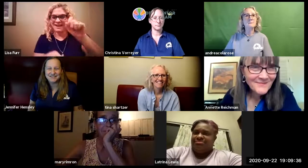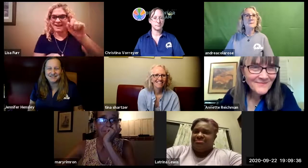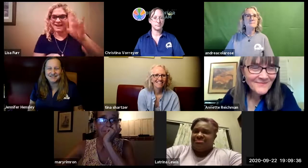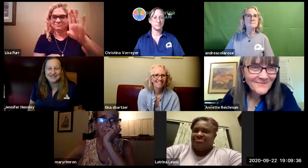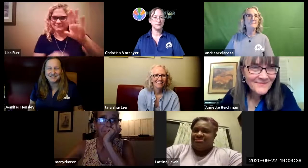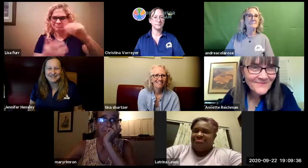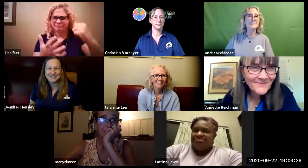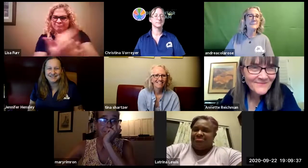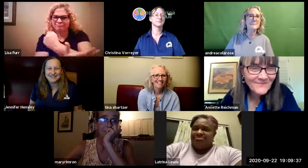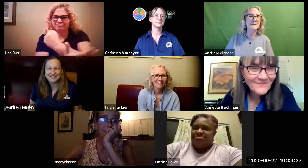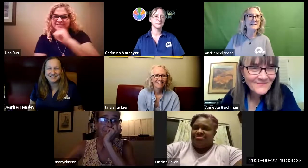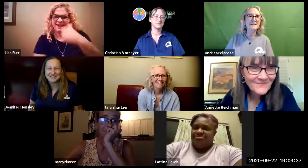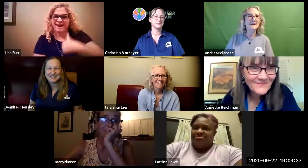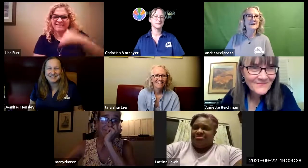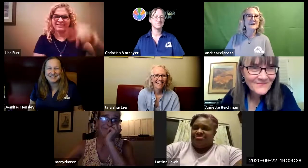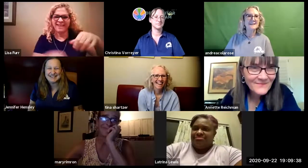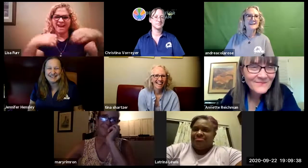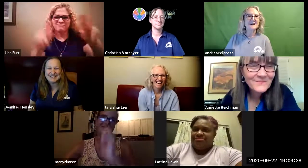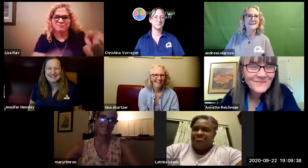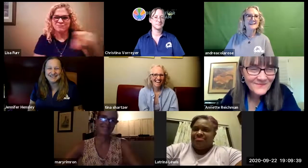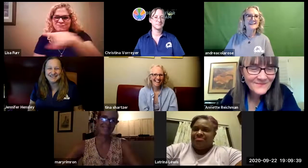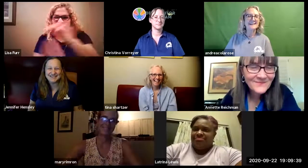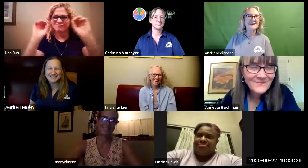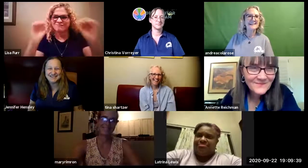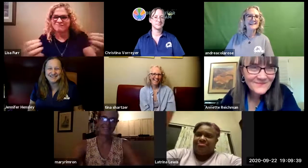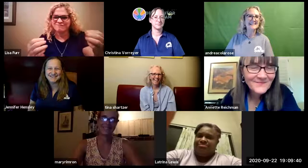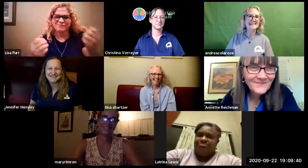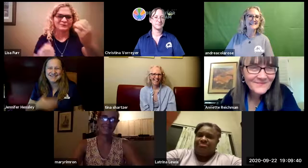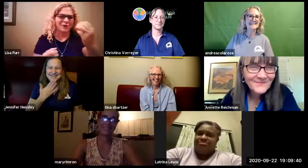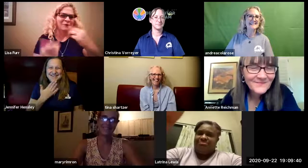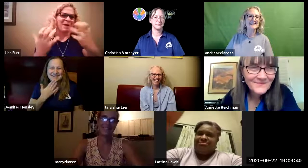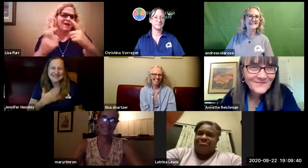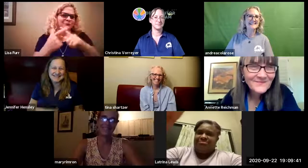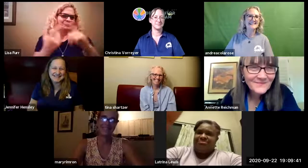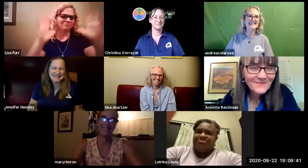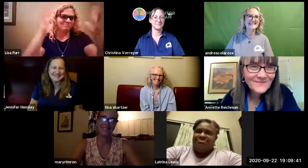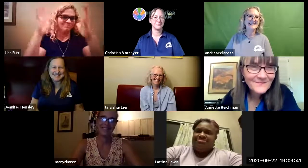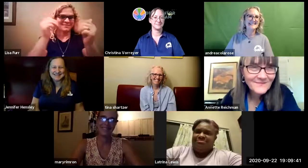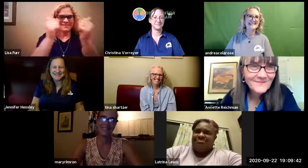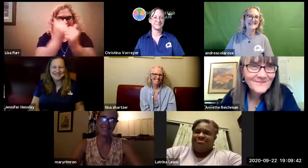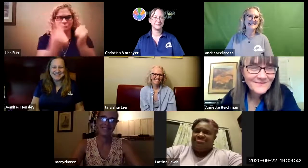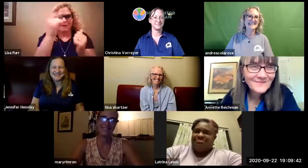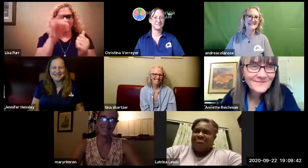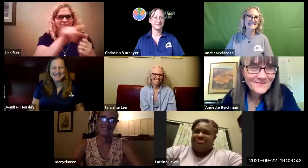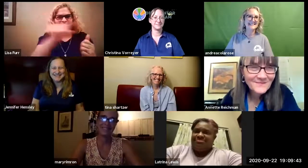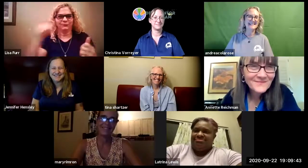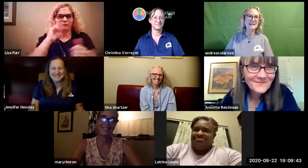services i'm a graduate of asdb and i'm bummed that i didn't have a lot of the opportunities that you're talking